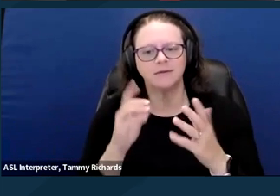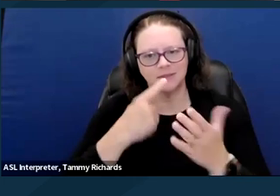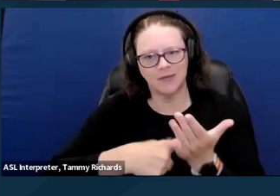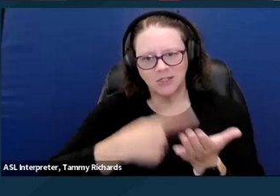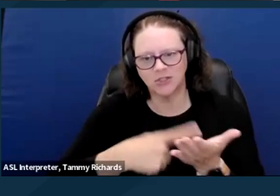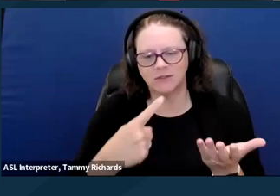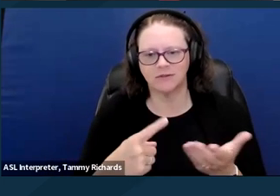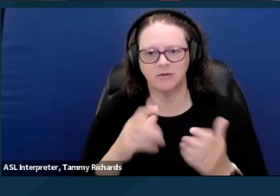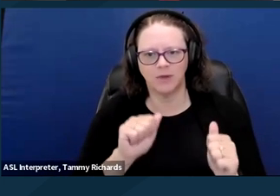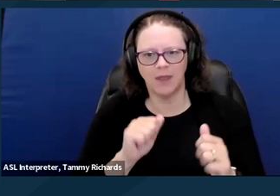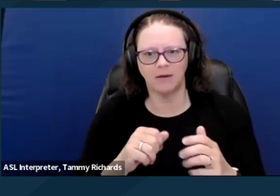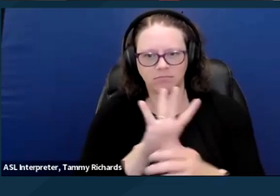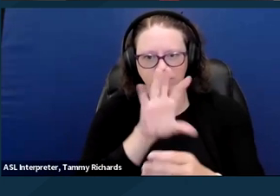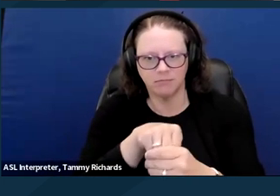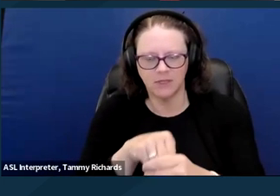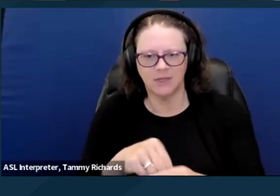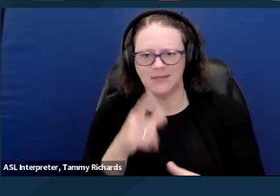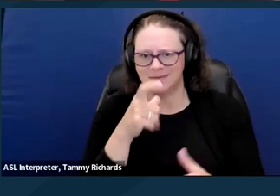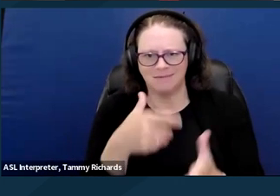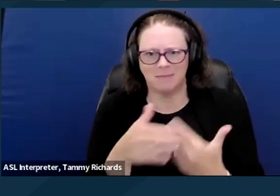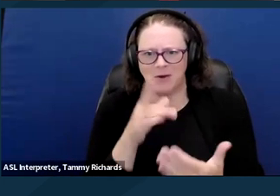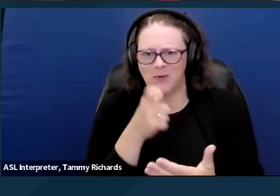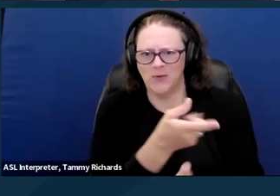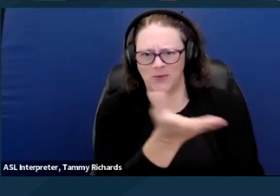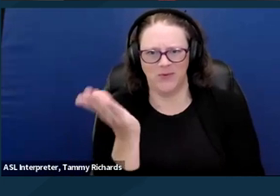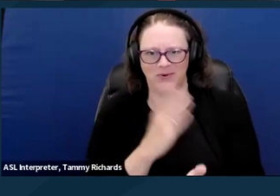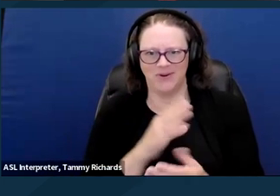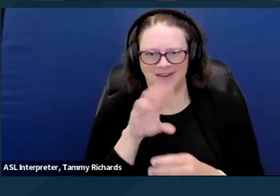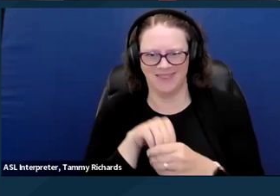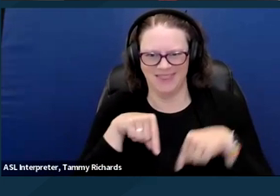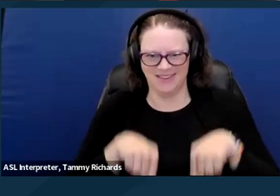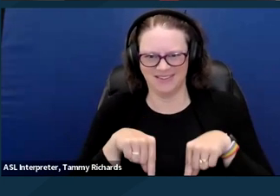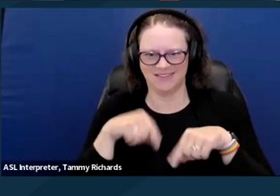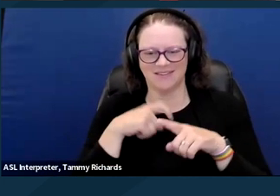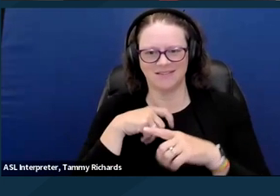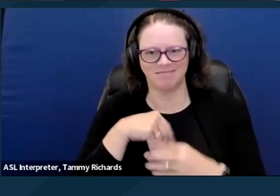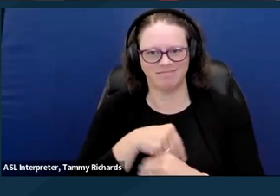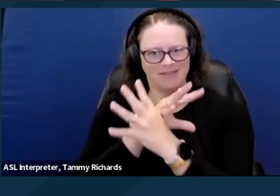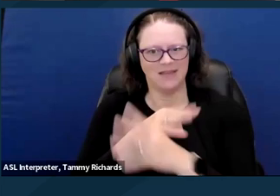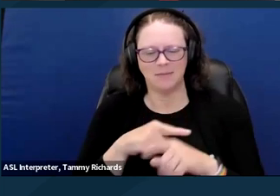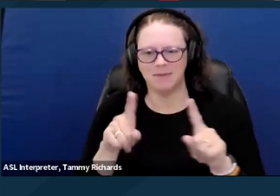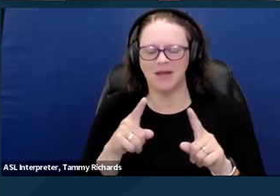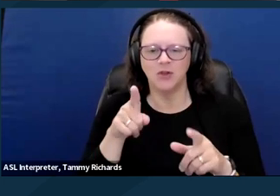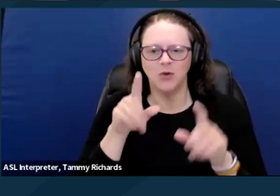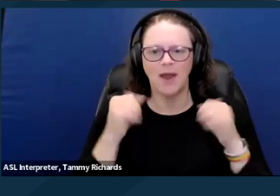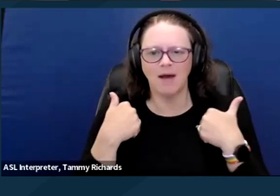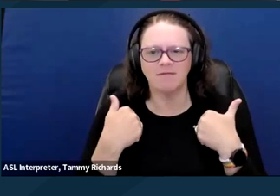you can have a the power to make positive change in your community, and you do have the power